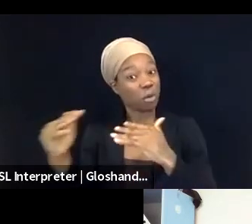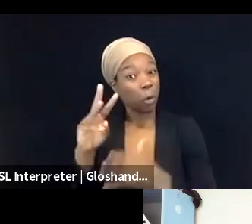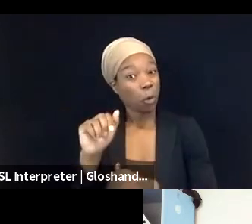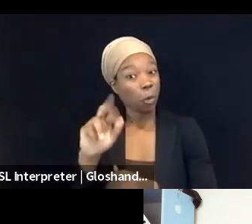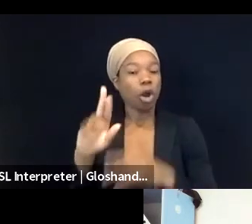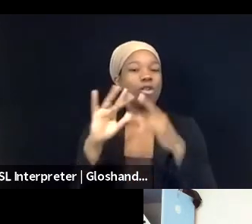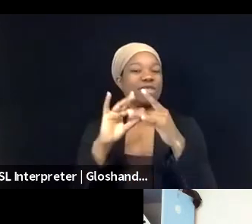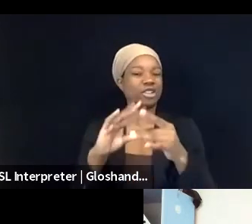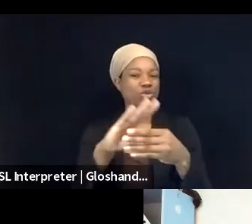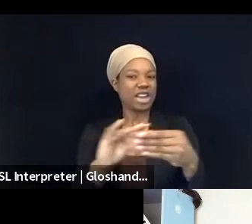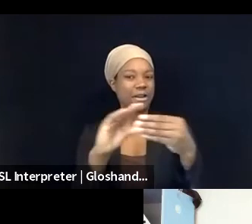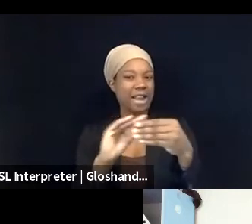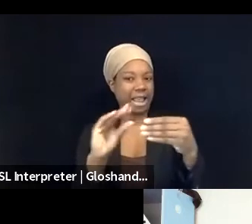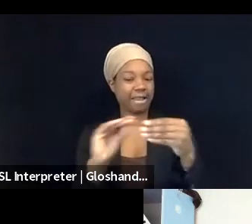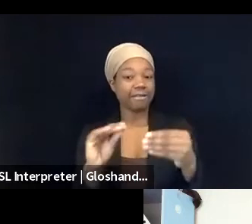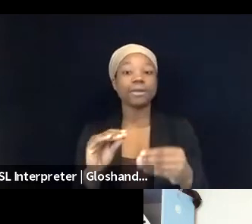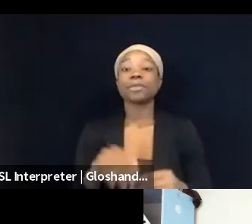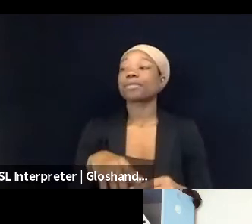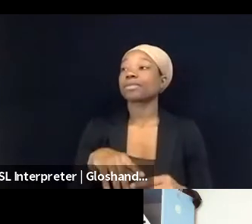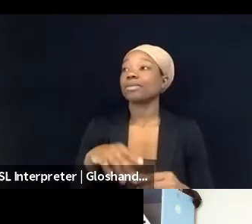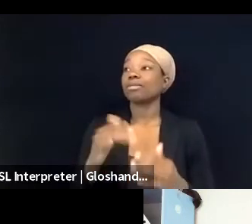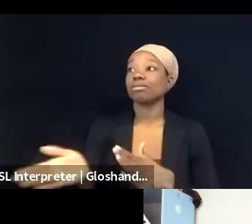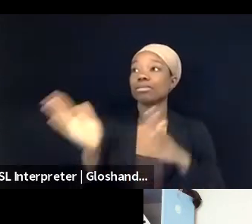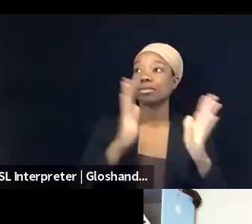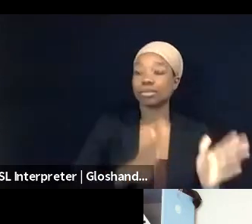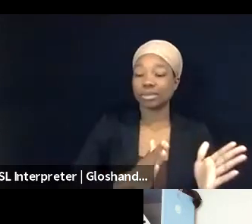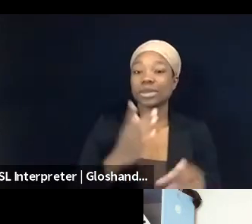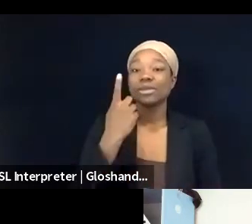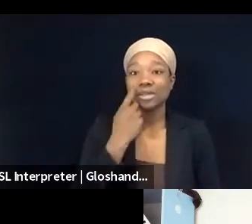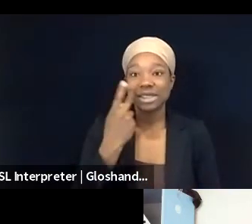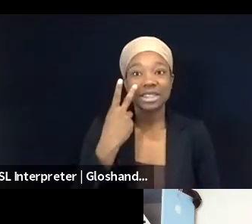what we saw in May, it's the same war, but on steroids.